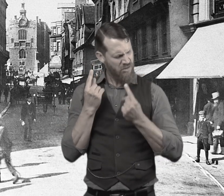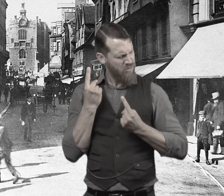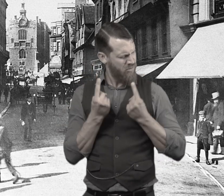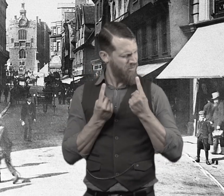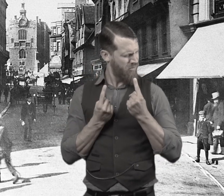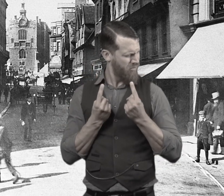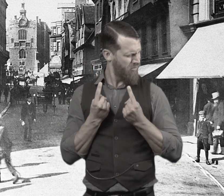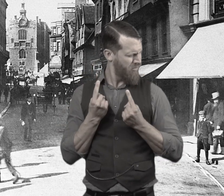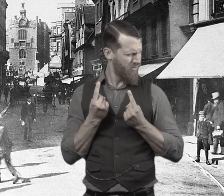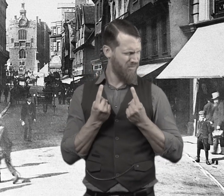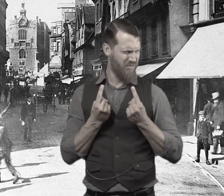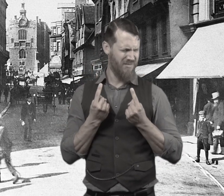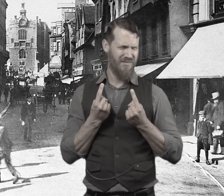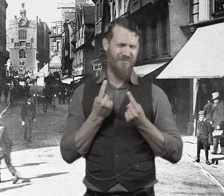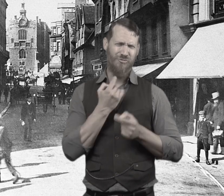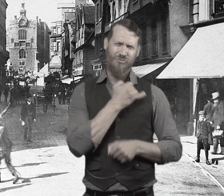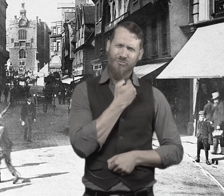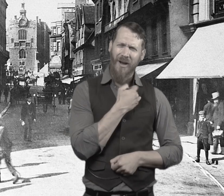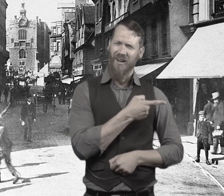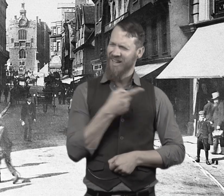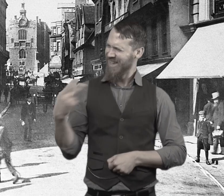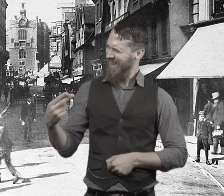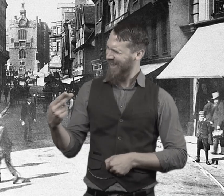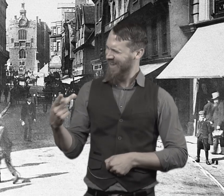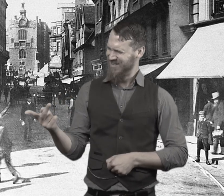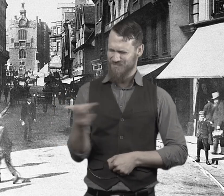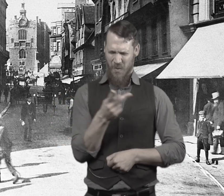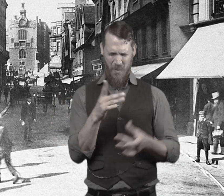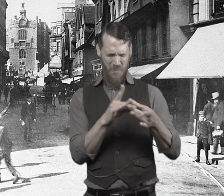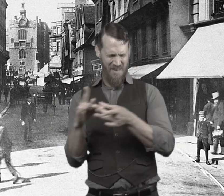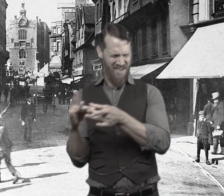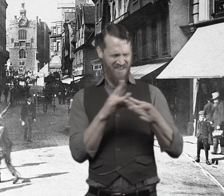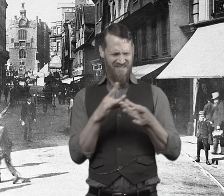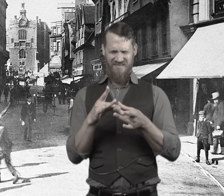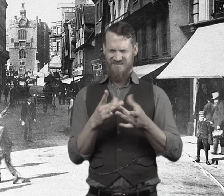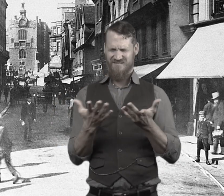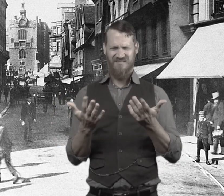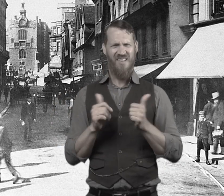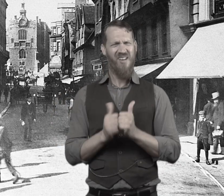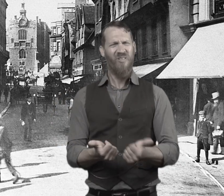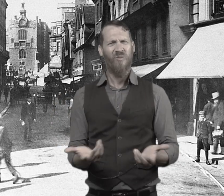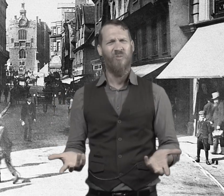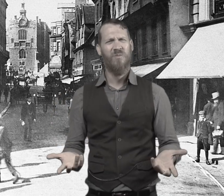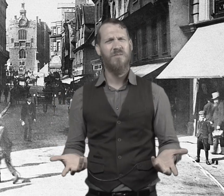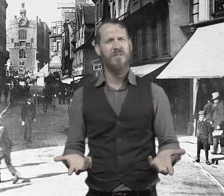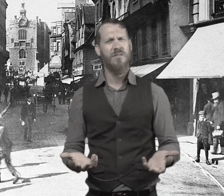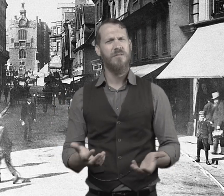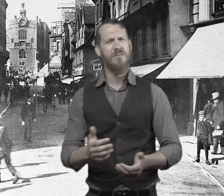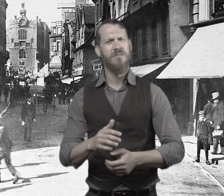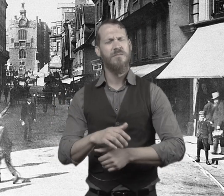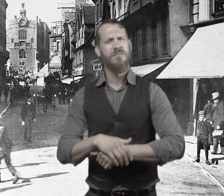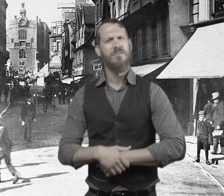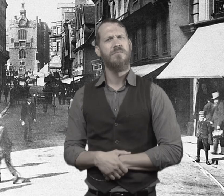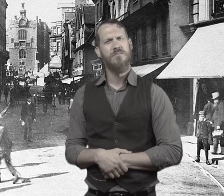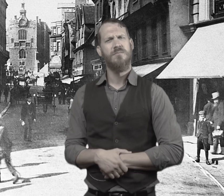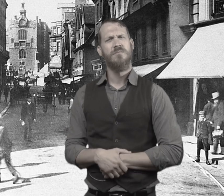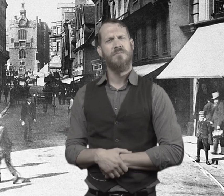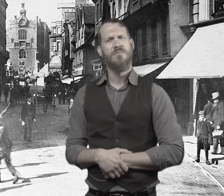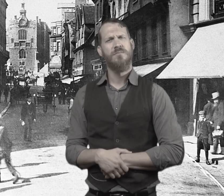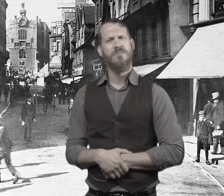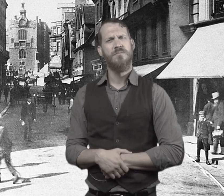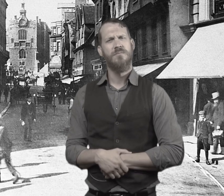Mr. Utterson wonders what's the connection between Dr. Jekyll and Mr. Hyde.